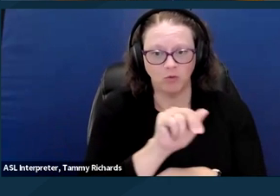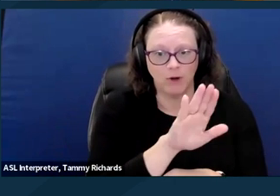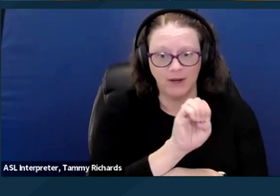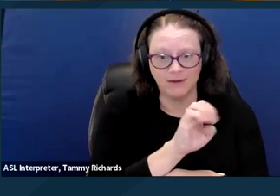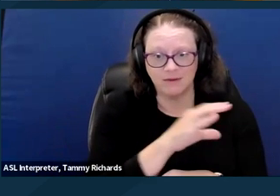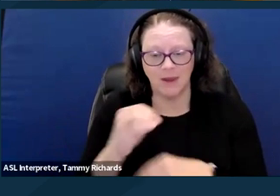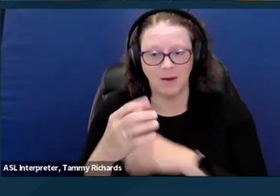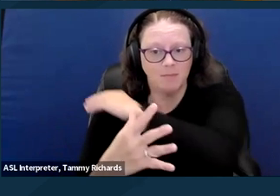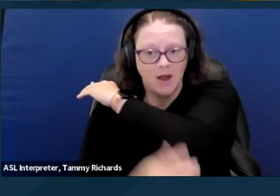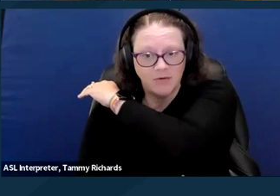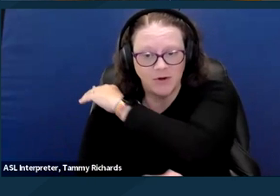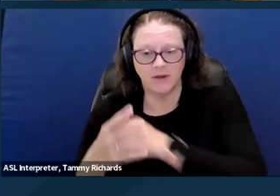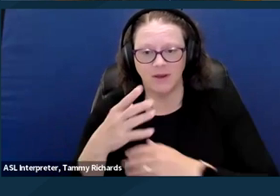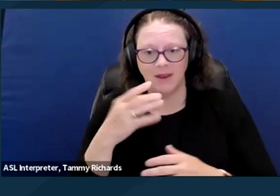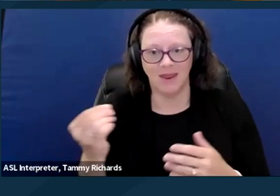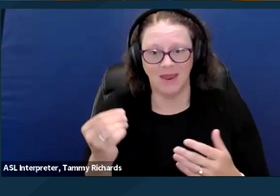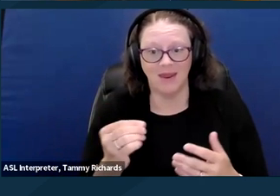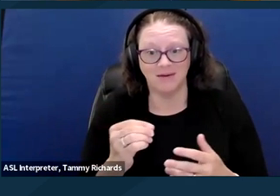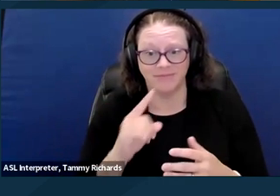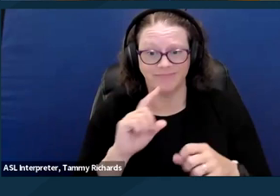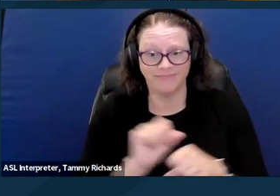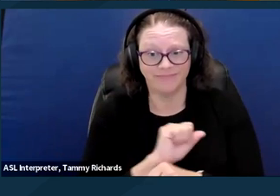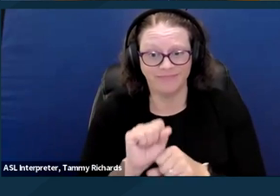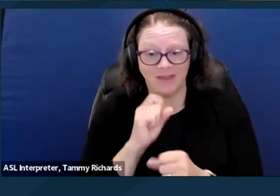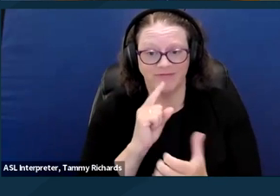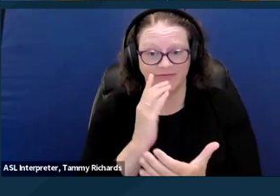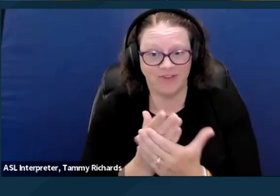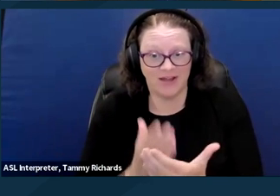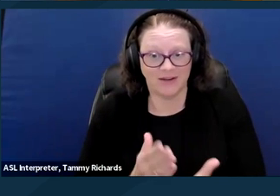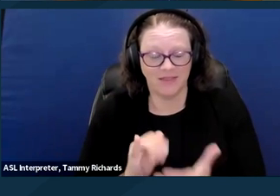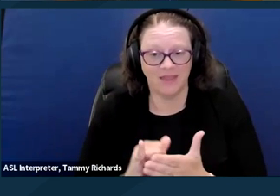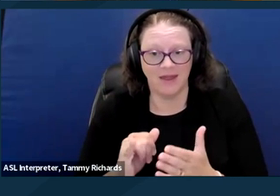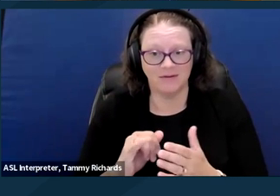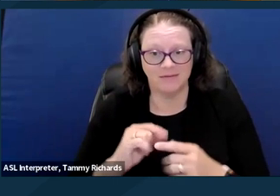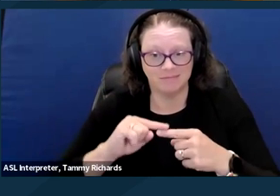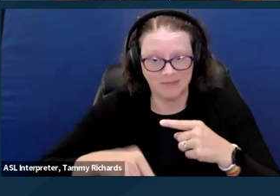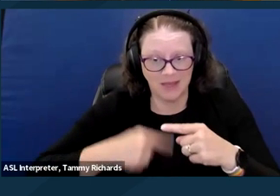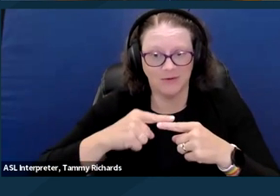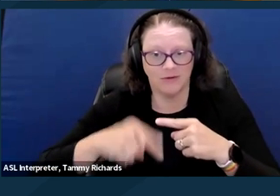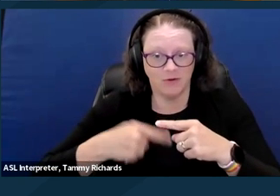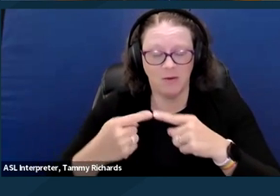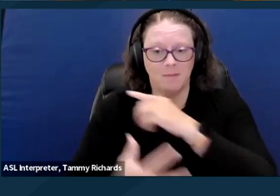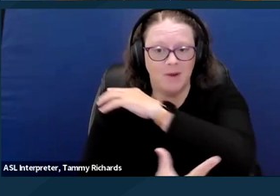and the reality that cycles of poverty come from intergenerational trauma should be sufficient considerations